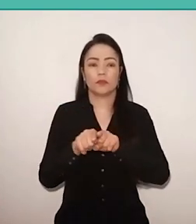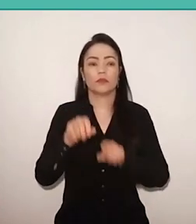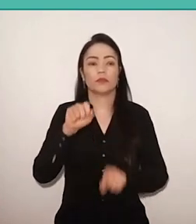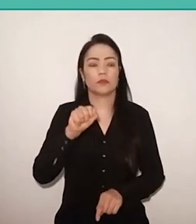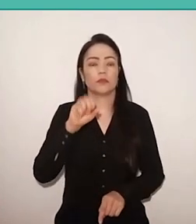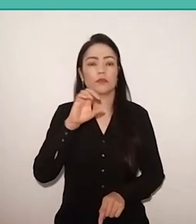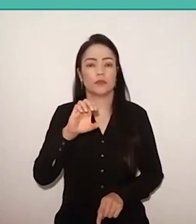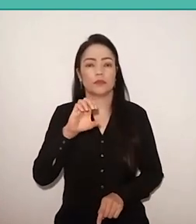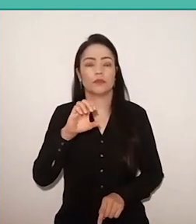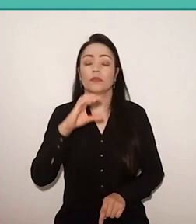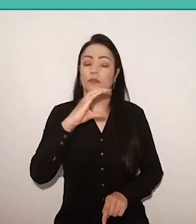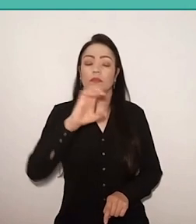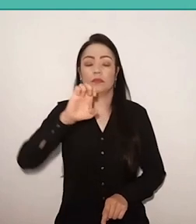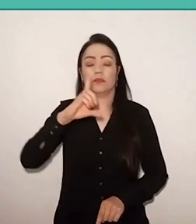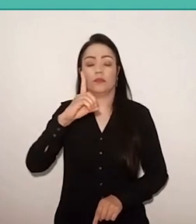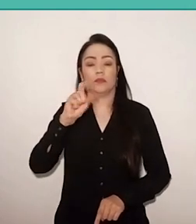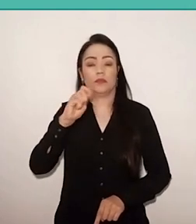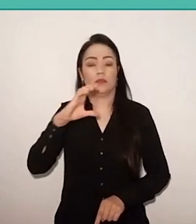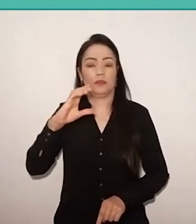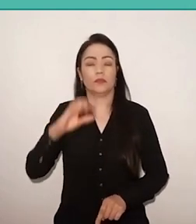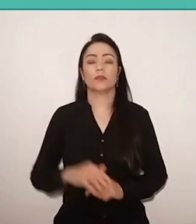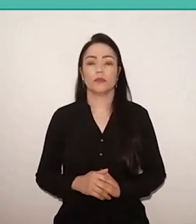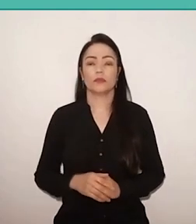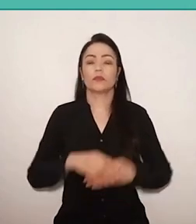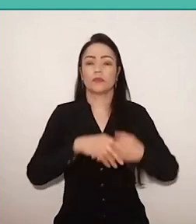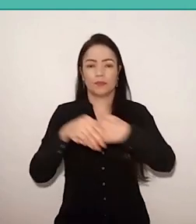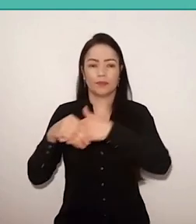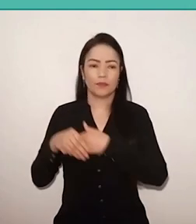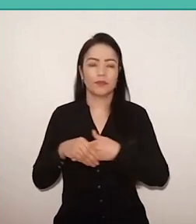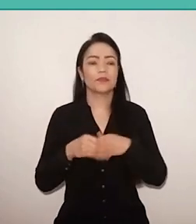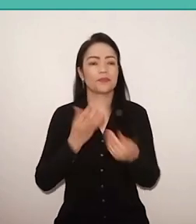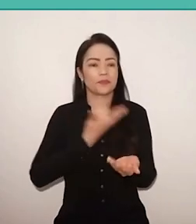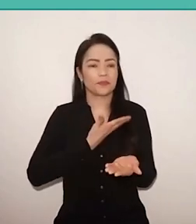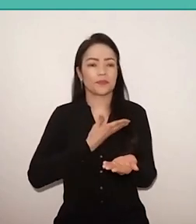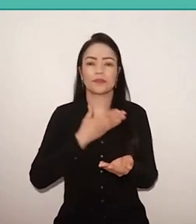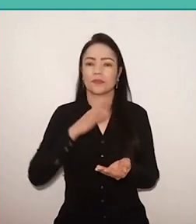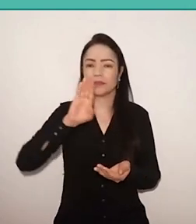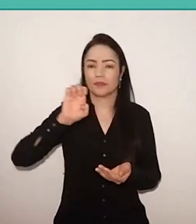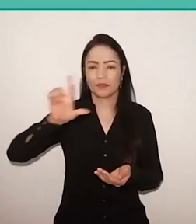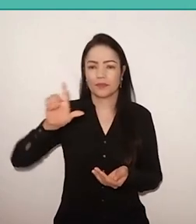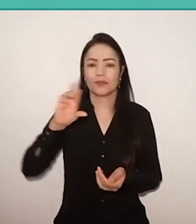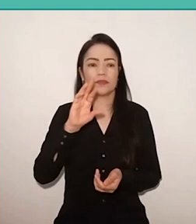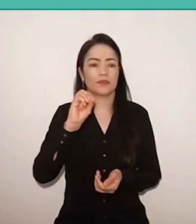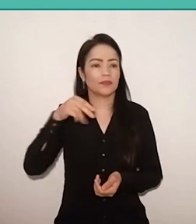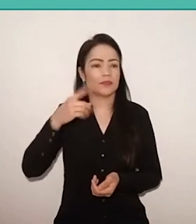greet my colleagues of this panel, Bel, Romão, Dear friends, Professor Akkari,